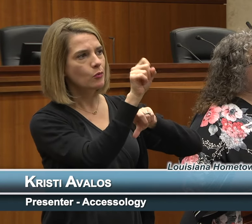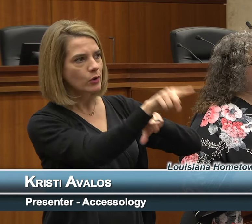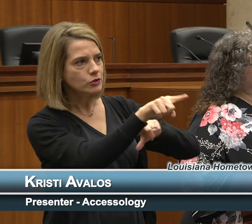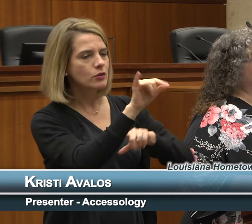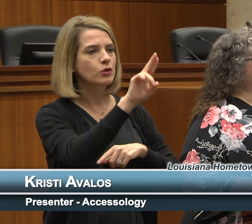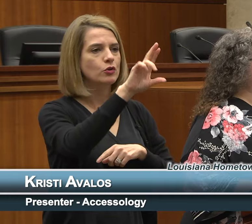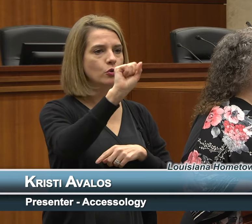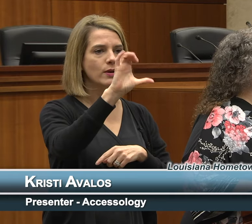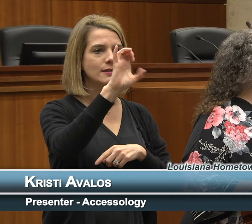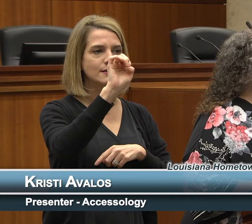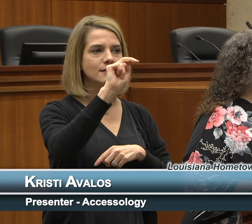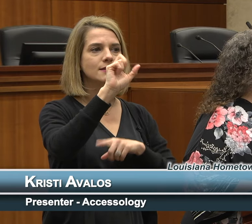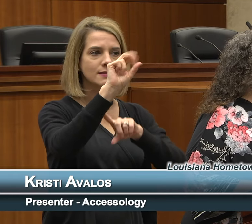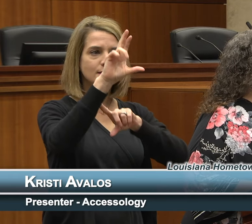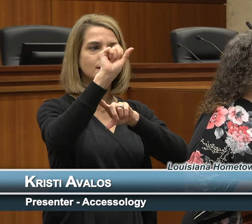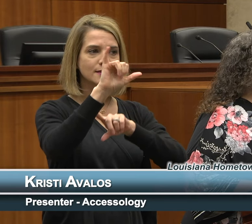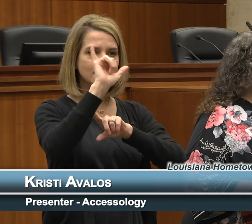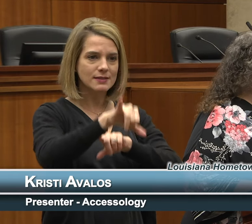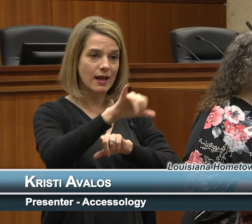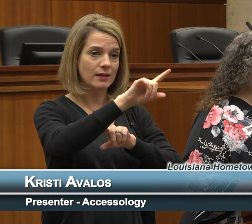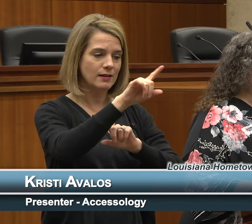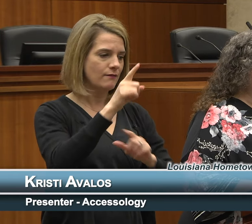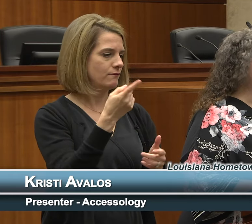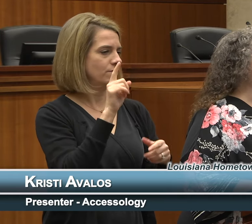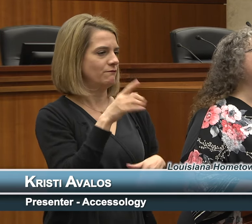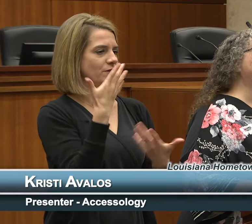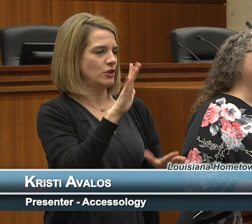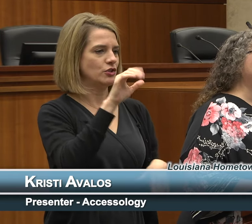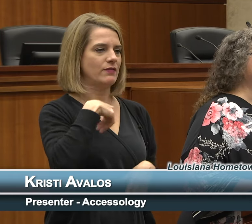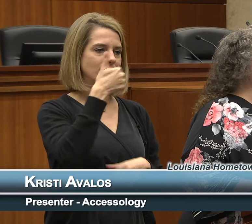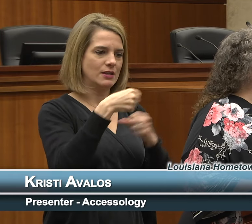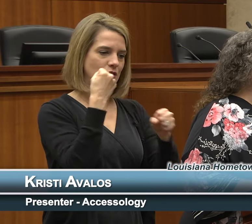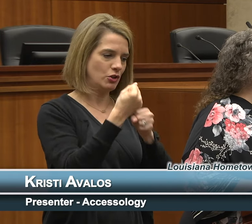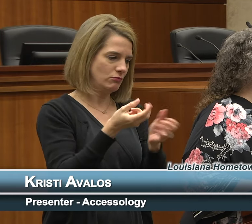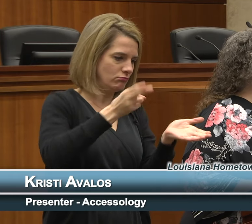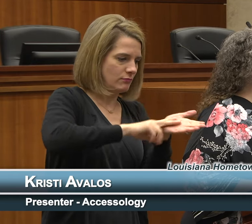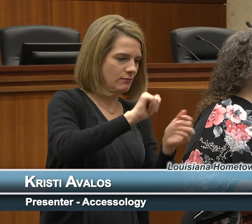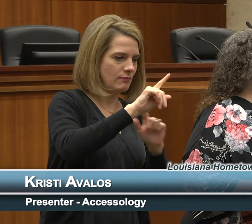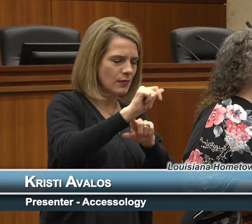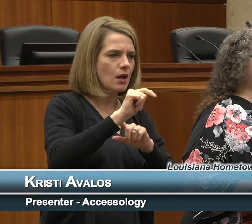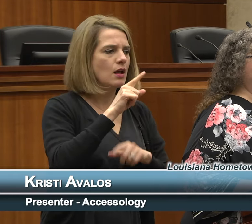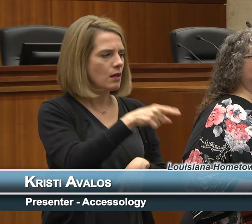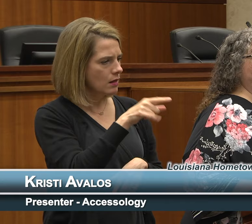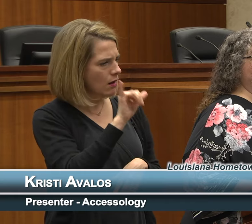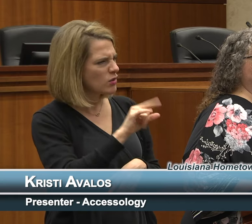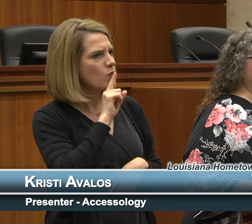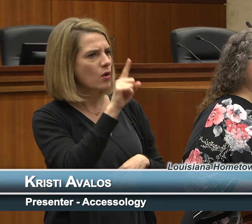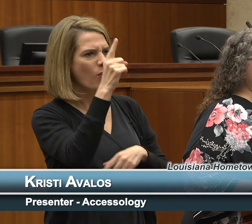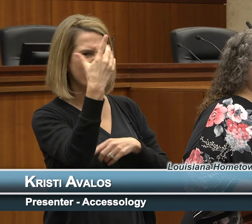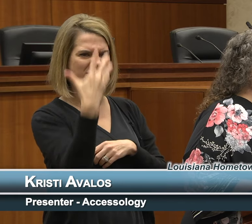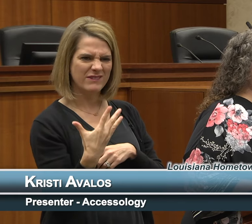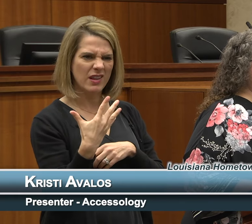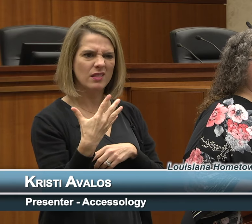was the tenth anniversary of the signing of ADA and that's when they figured out that it's roughly one-fifth of our population that claims to have a persn with a permanent